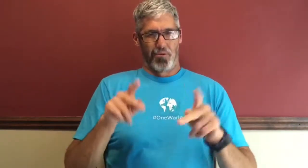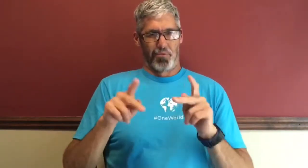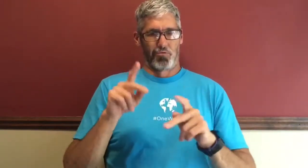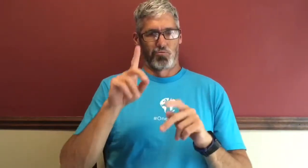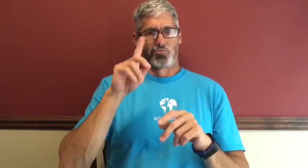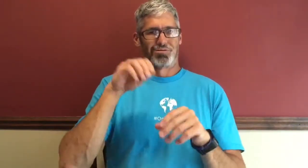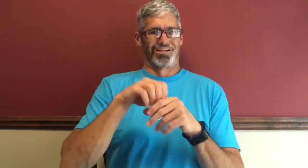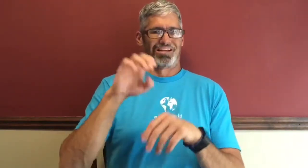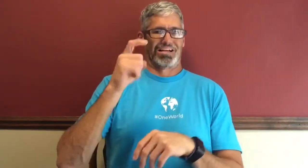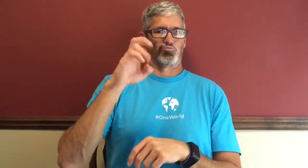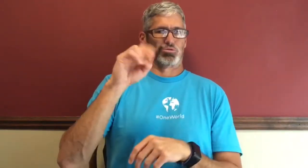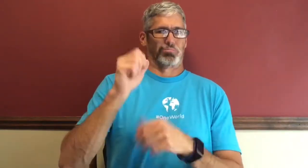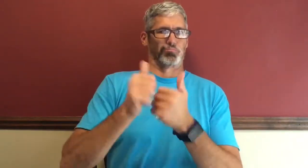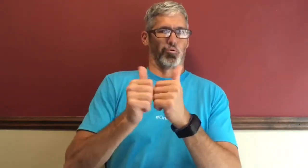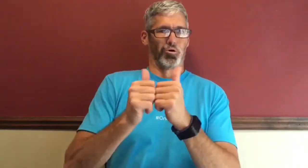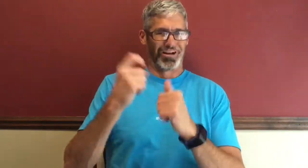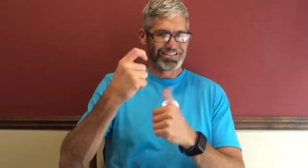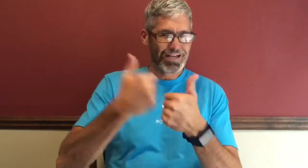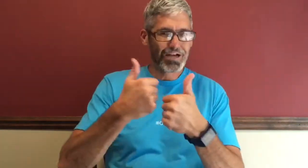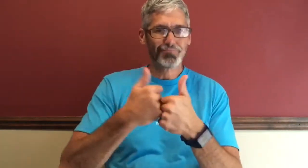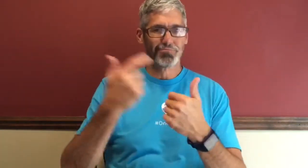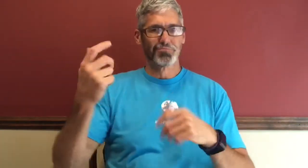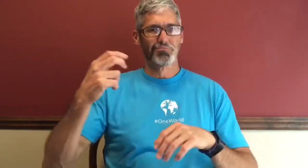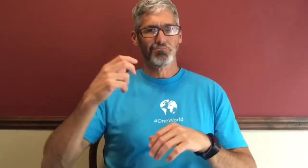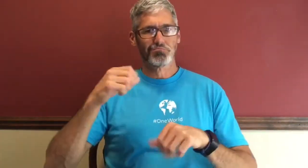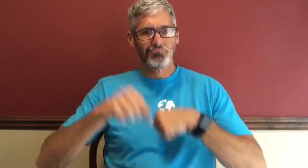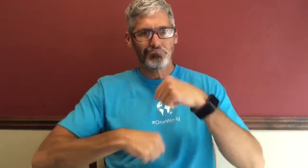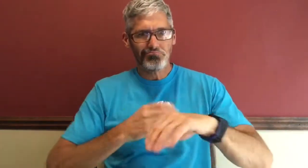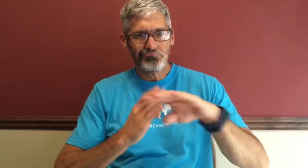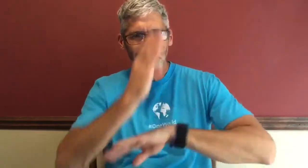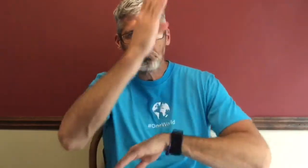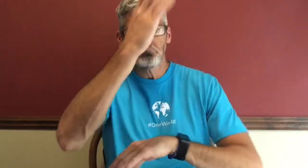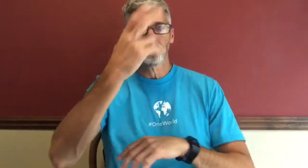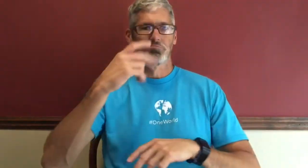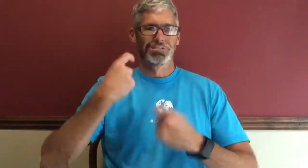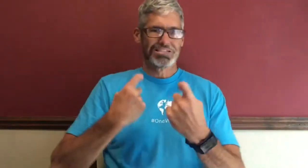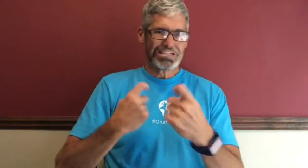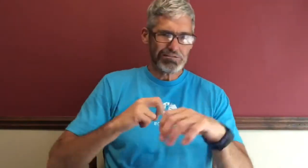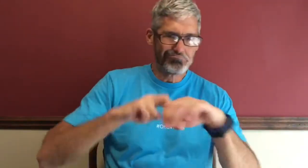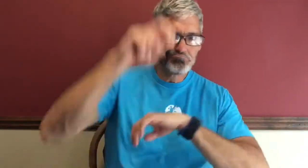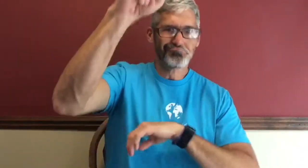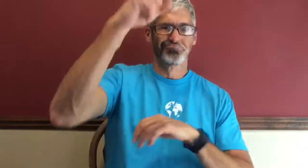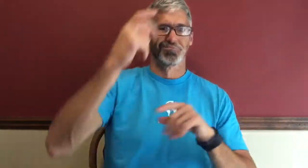and how people in extreme sports X Games you know and like jumping and ski